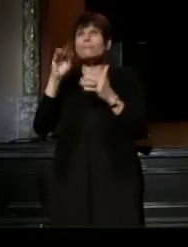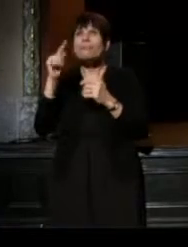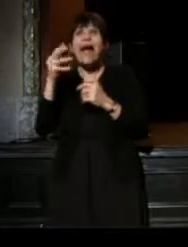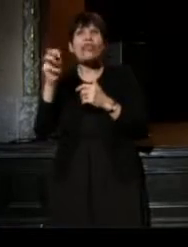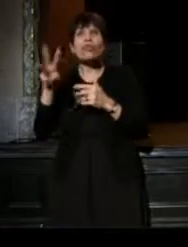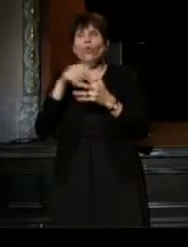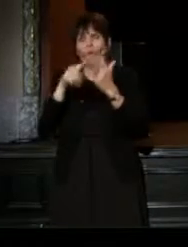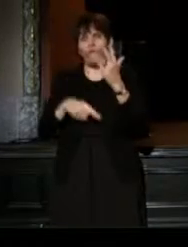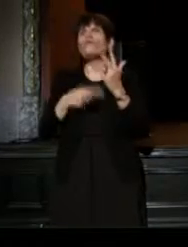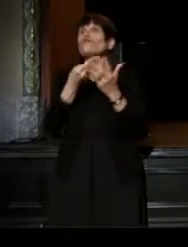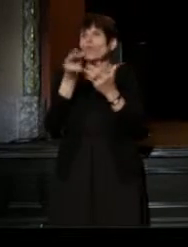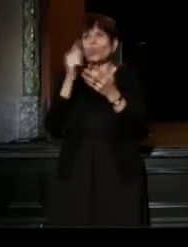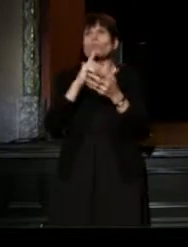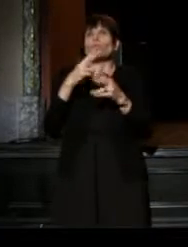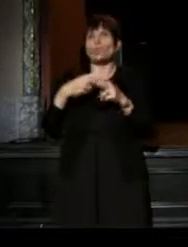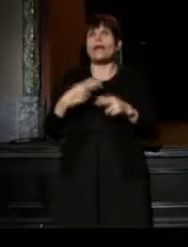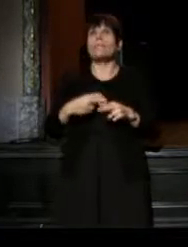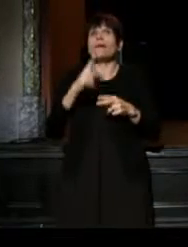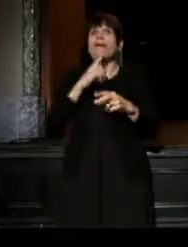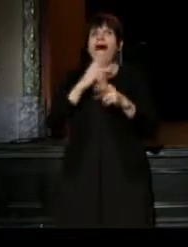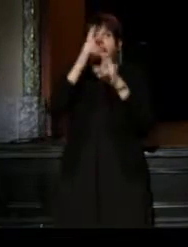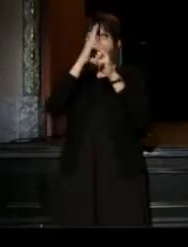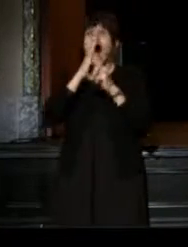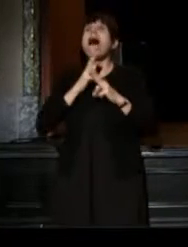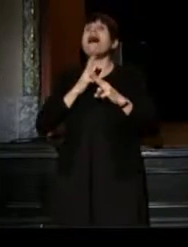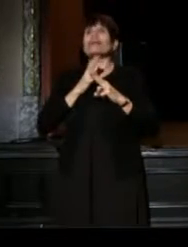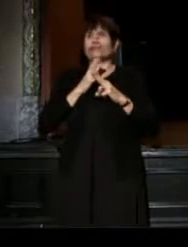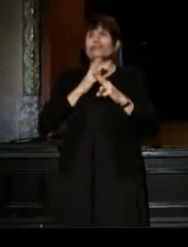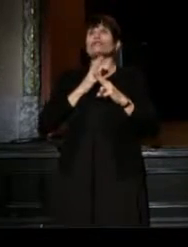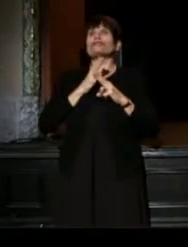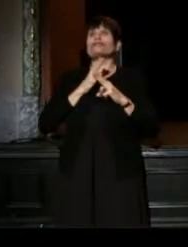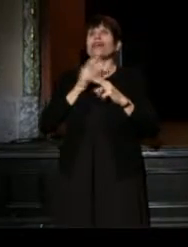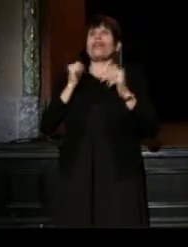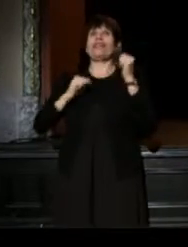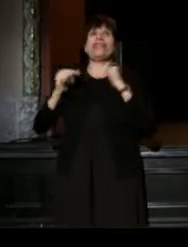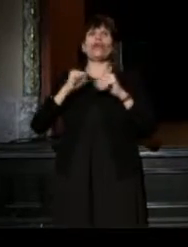and I am honored to receive The Theatre Practitioner Award.